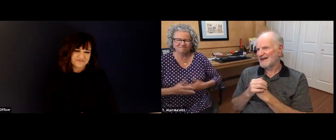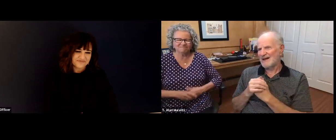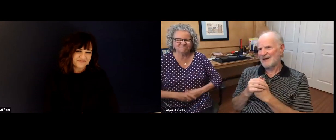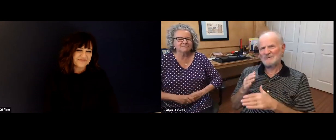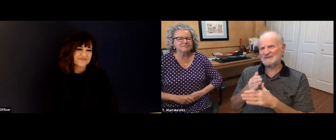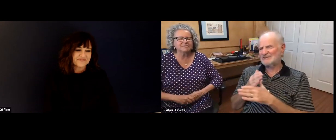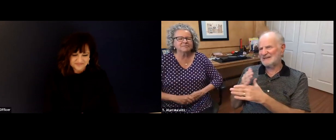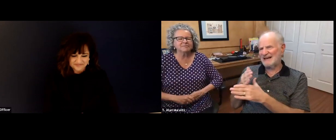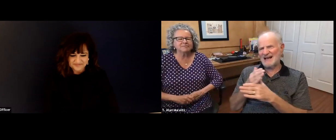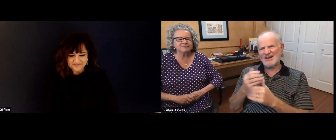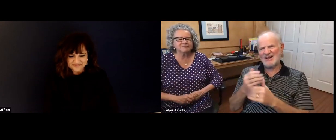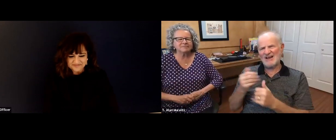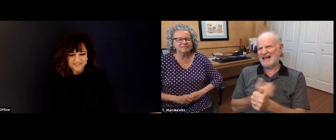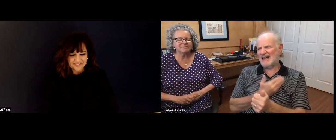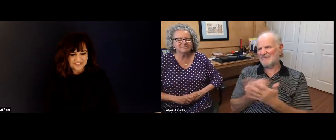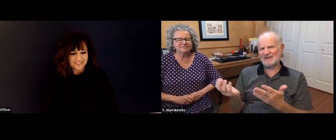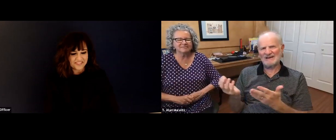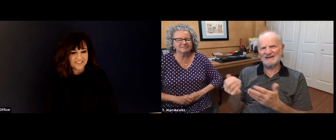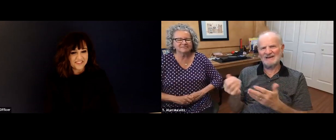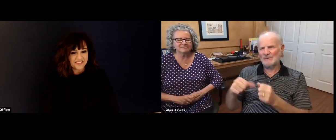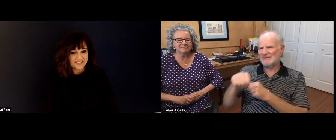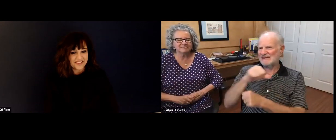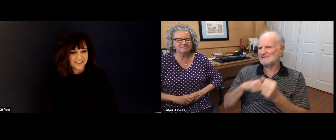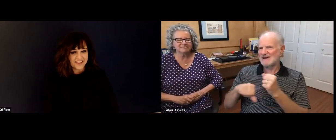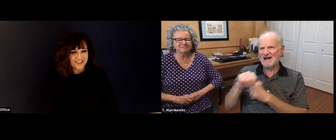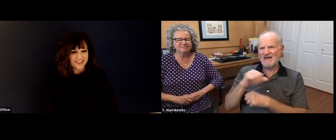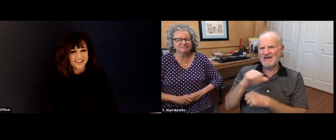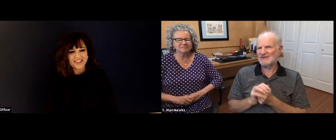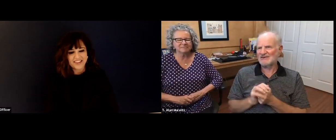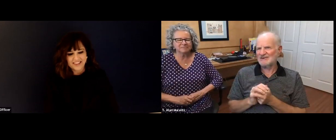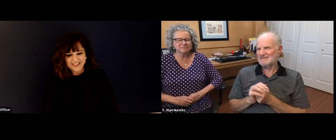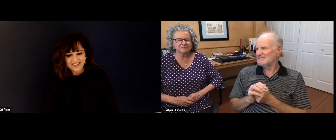You answer first, then I'll answer. Communication is going